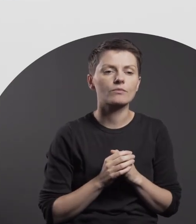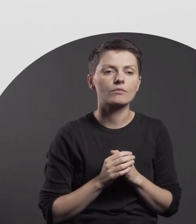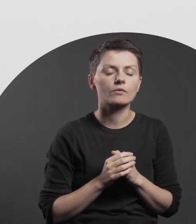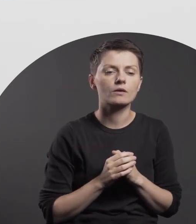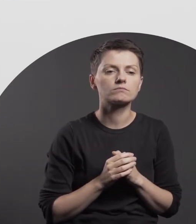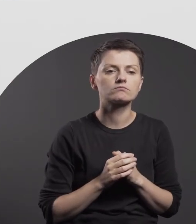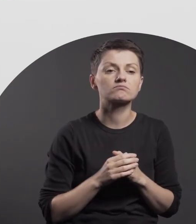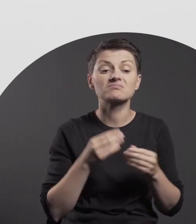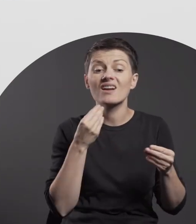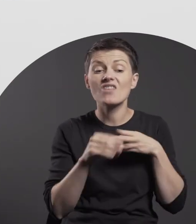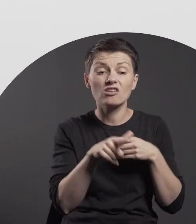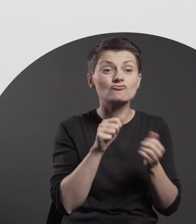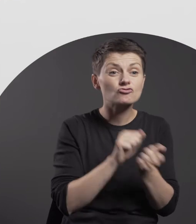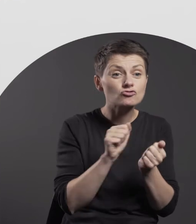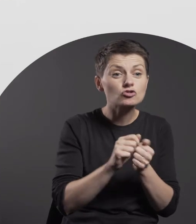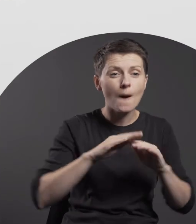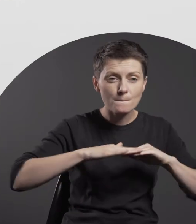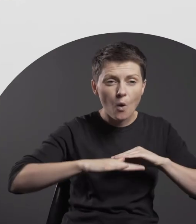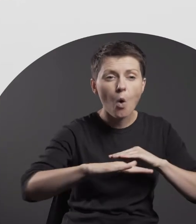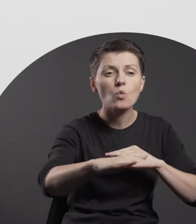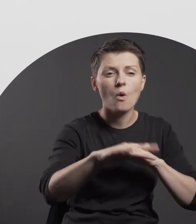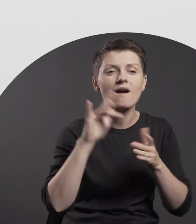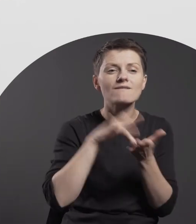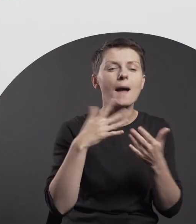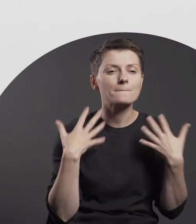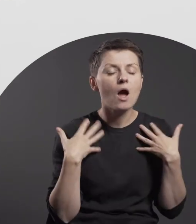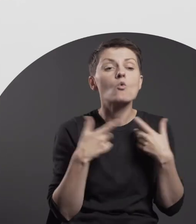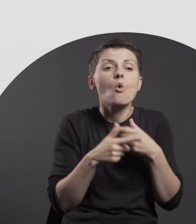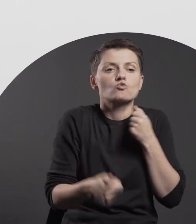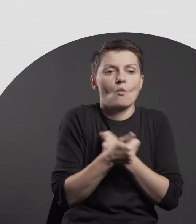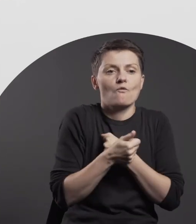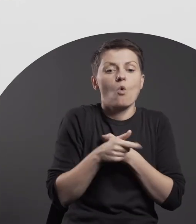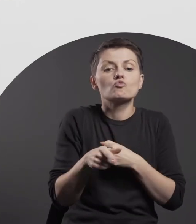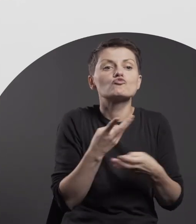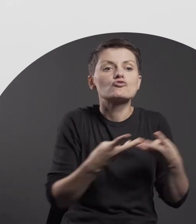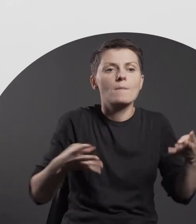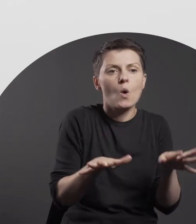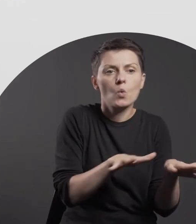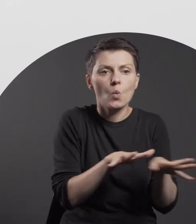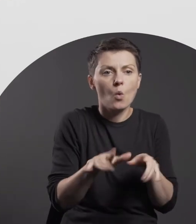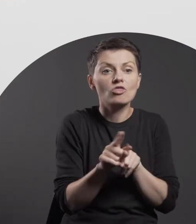The majority of the fissures in the surface of the park alleys were the result of the earth’s rotation and cracks created by the growing vegetation.